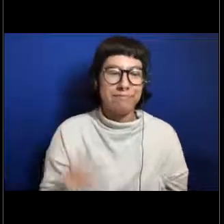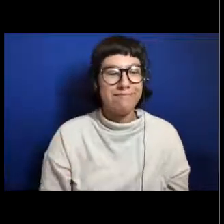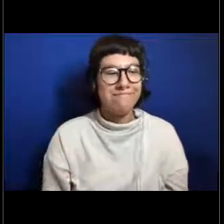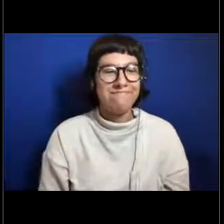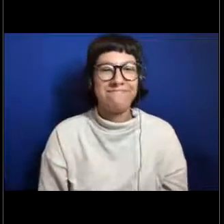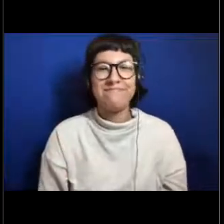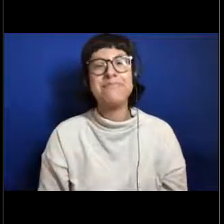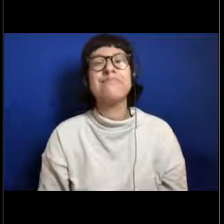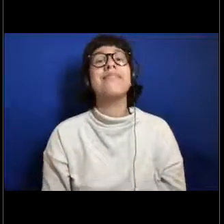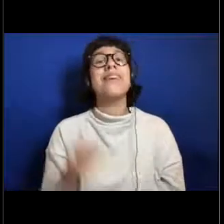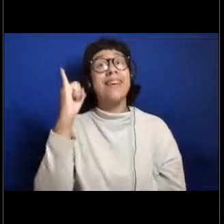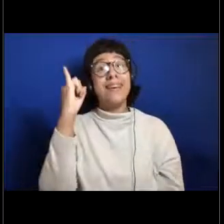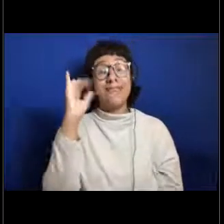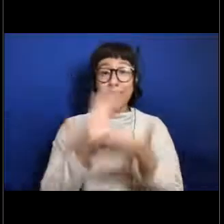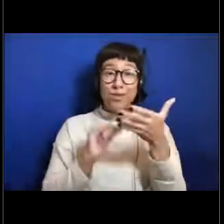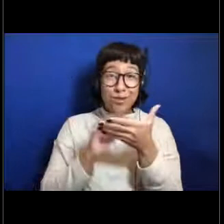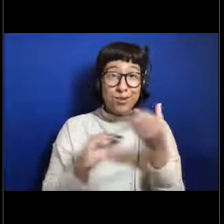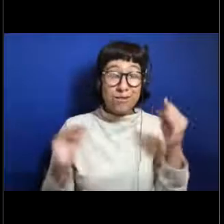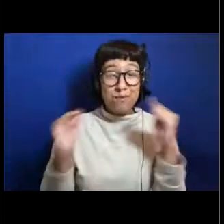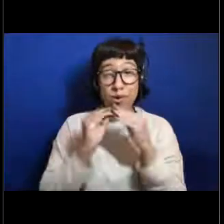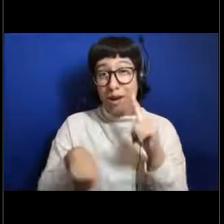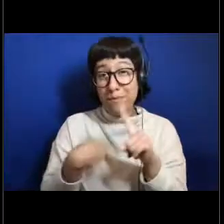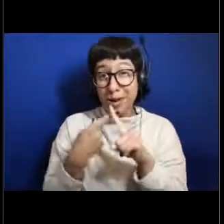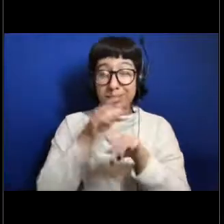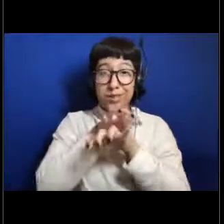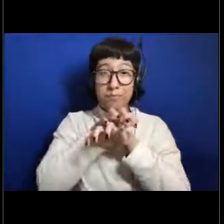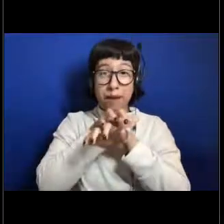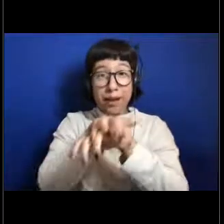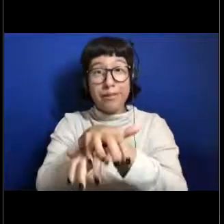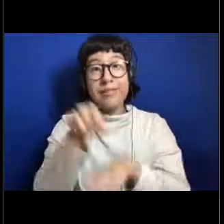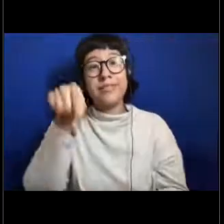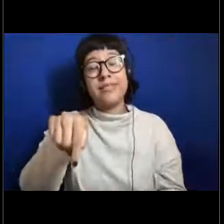And if you want to learn more about sea spiders, this morning our team